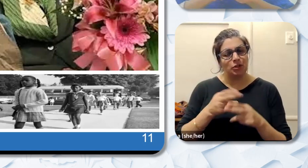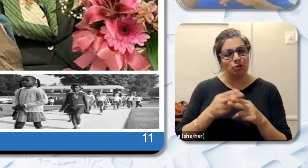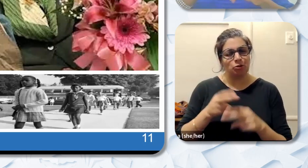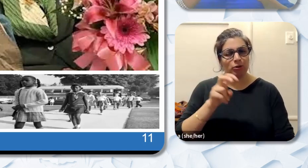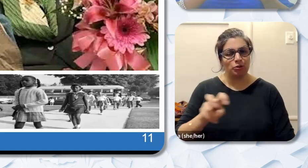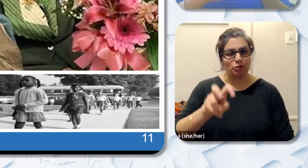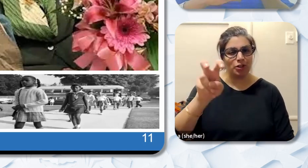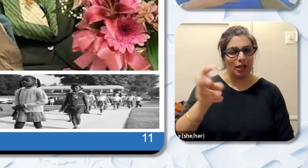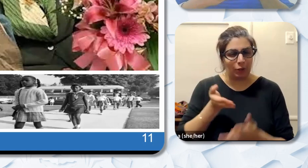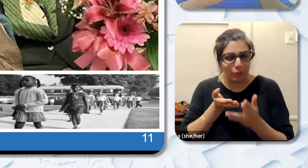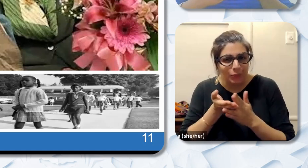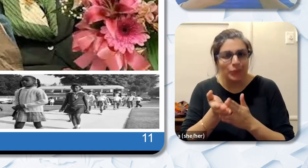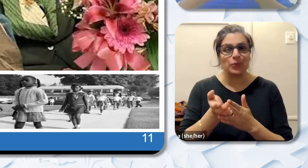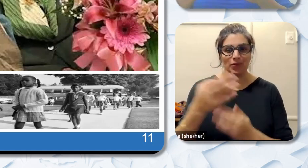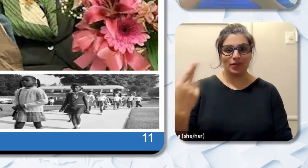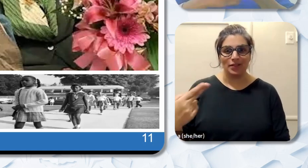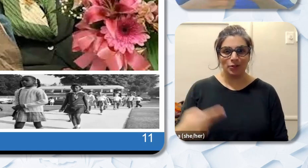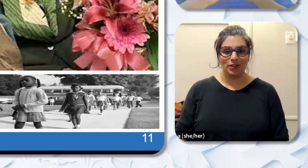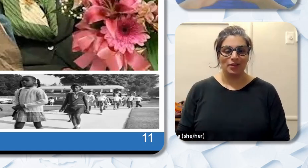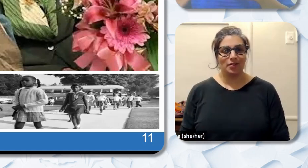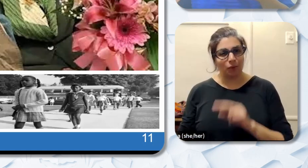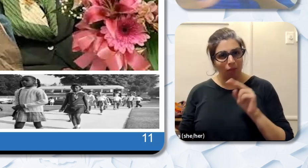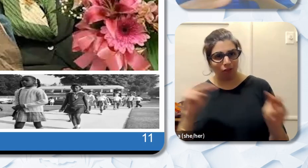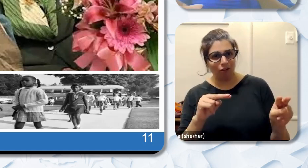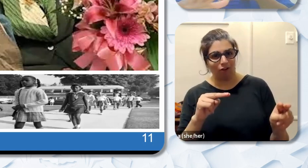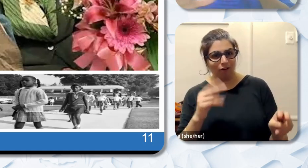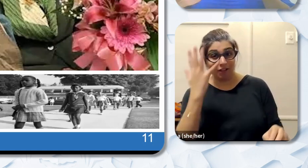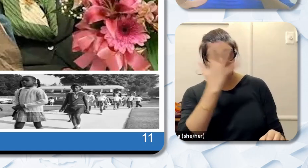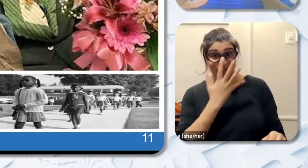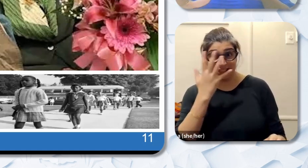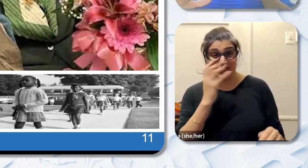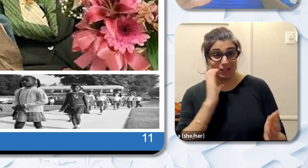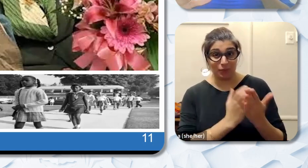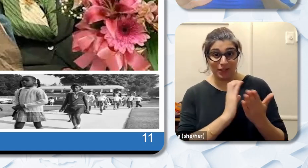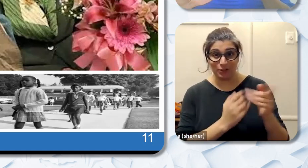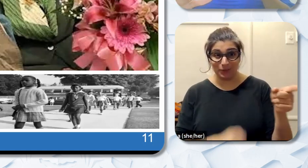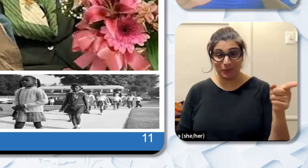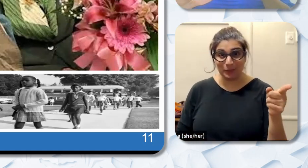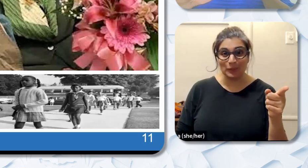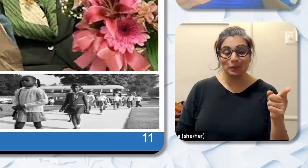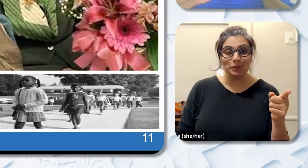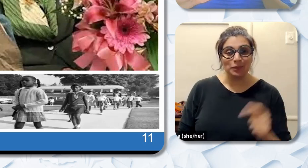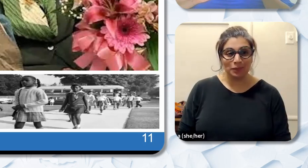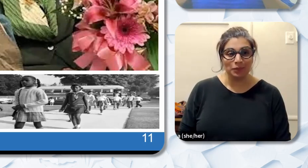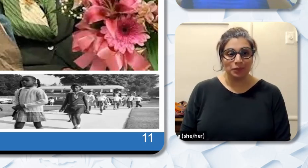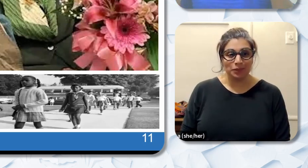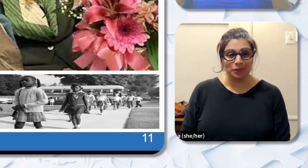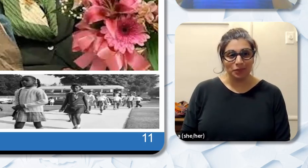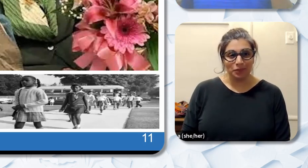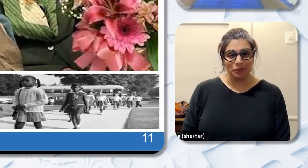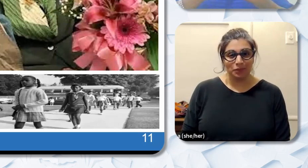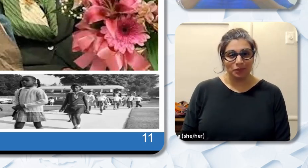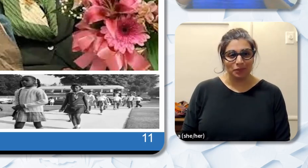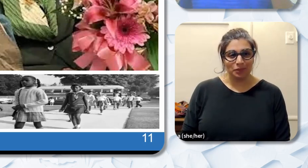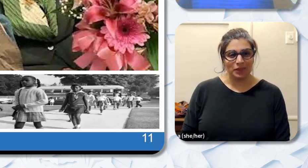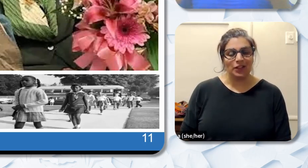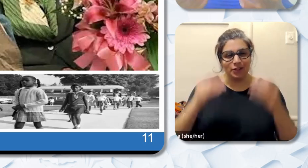through this history. Take a look at all the faces on this this slide. Kind of reflect back. What do